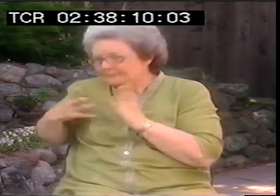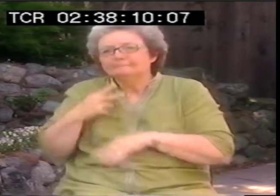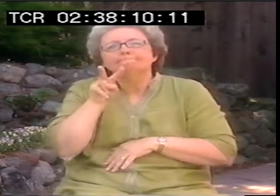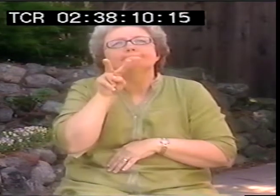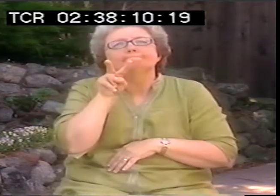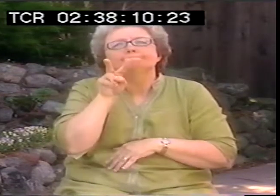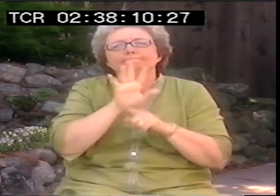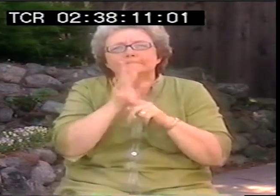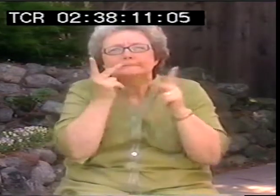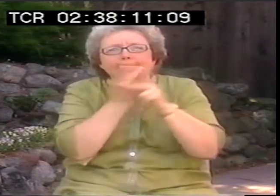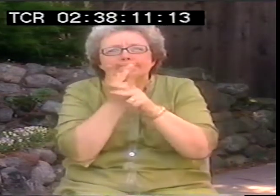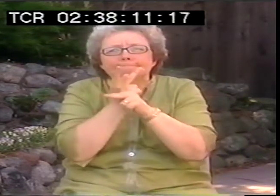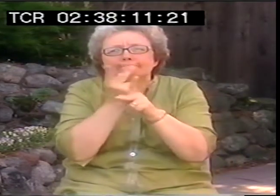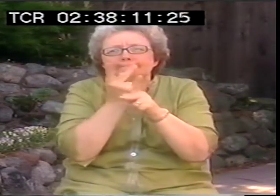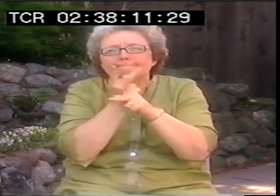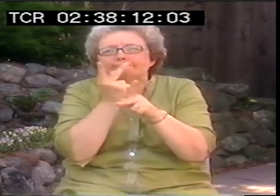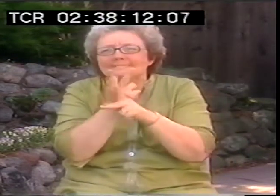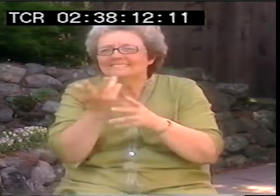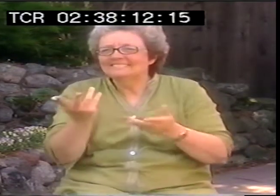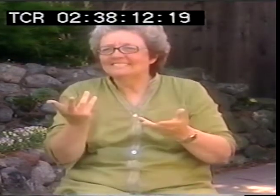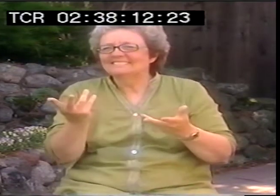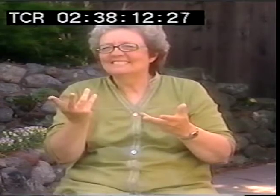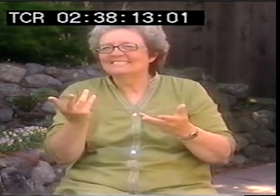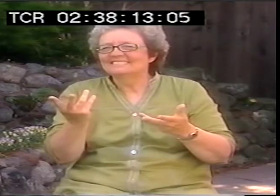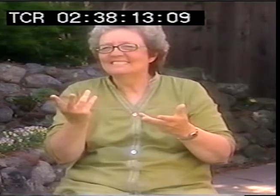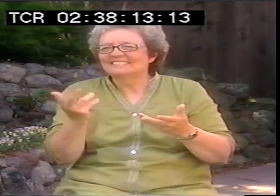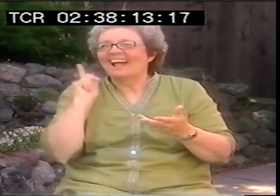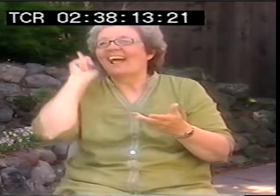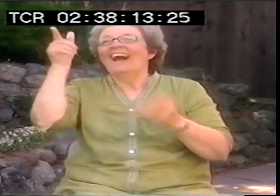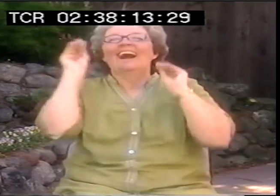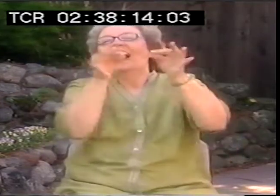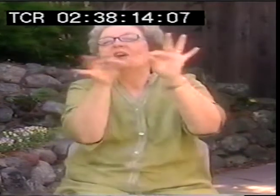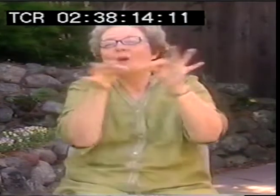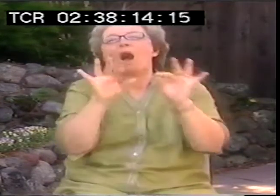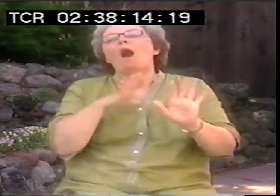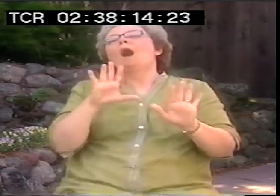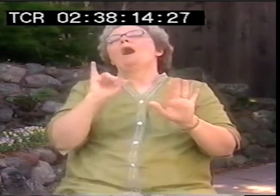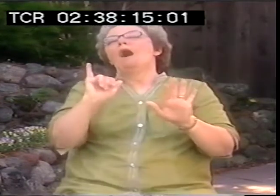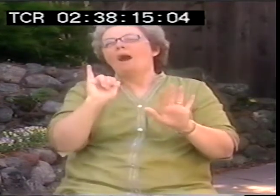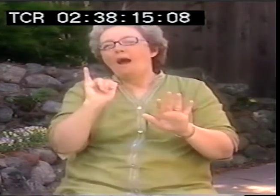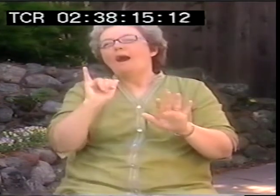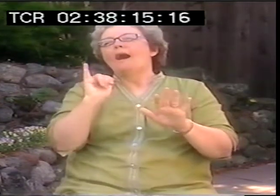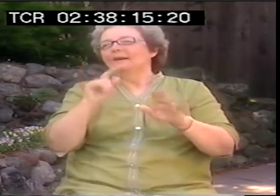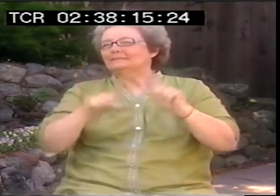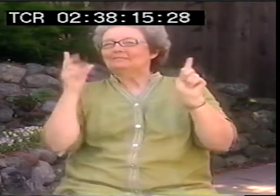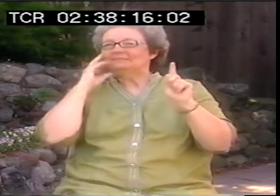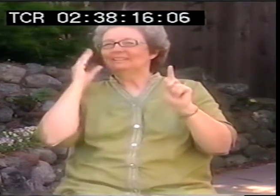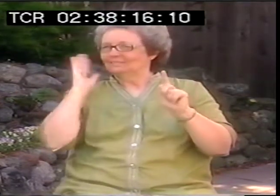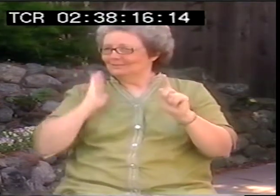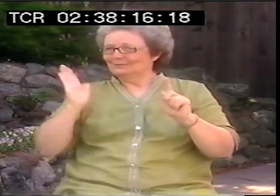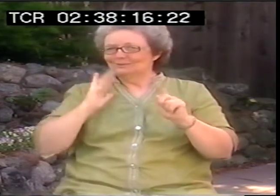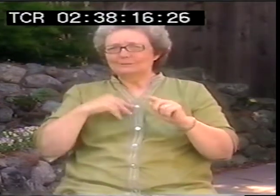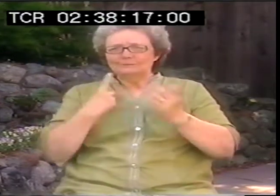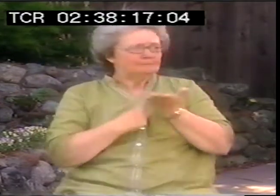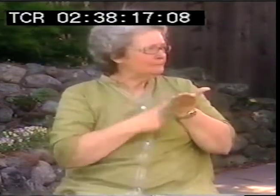They can watch it and then they could read the translation. Oh, yeah, you could put up captions, but that's a different kind of enterprise, right?